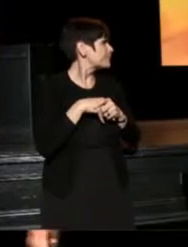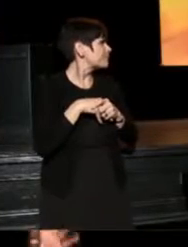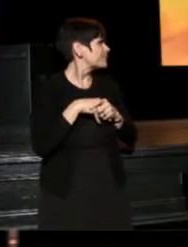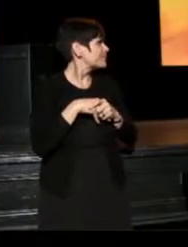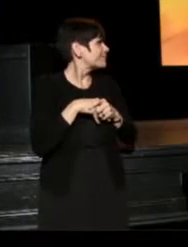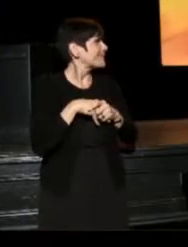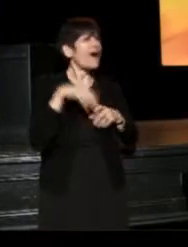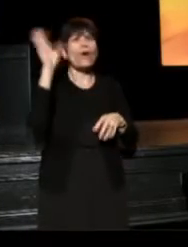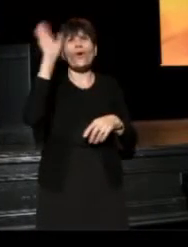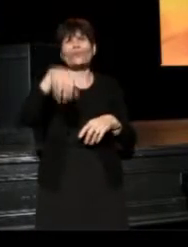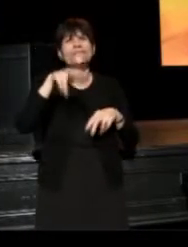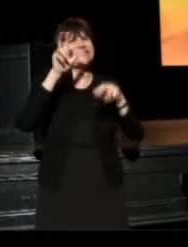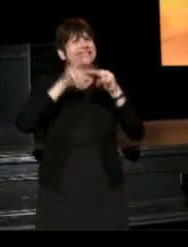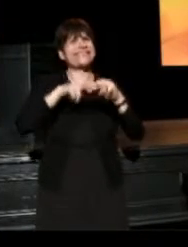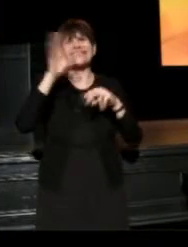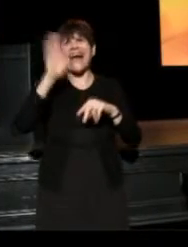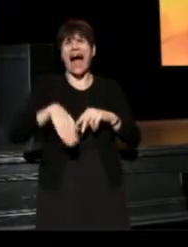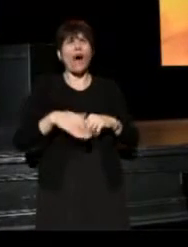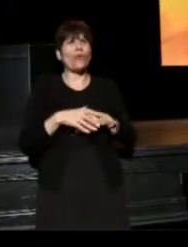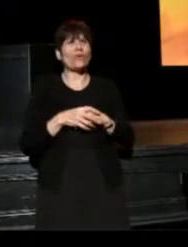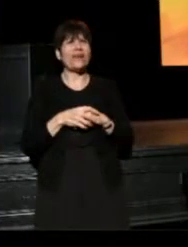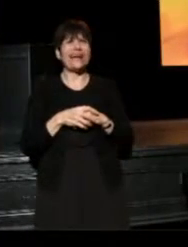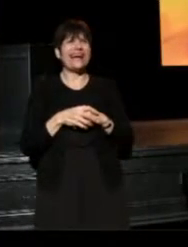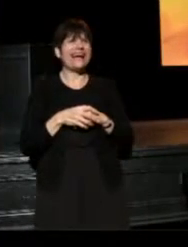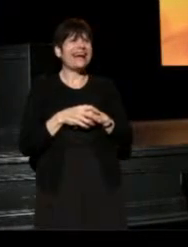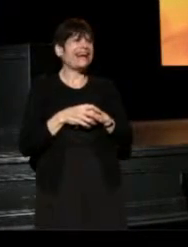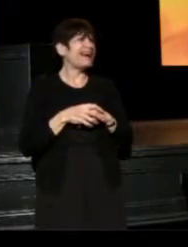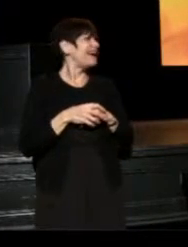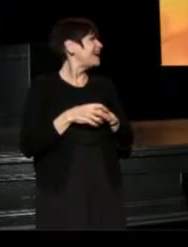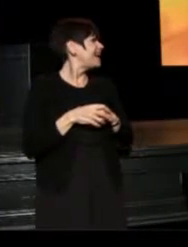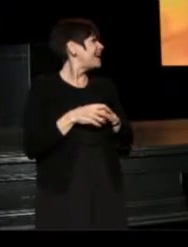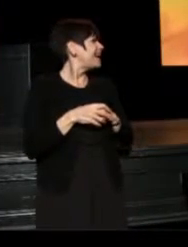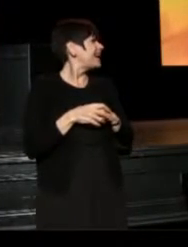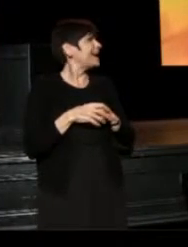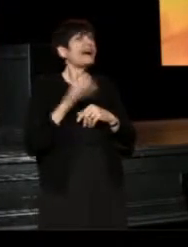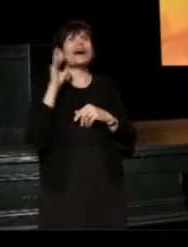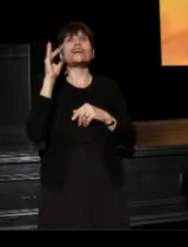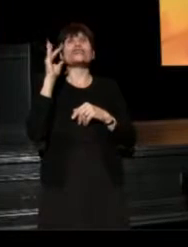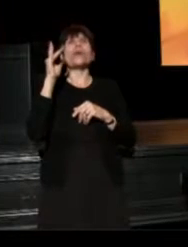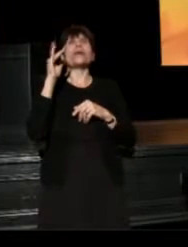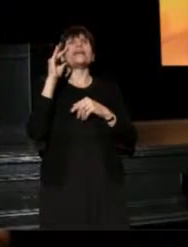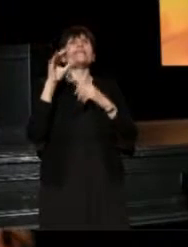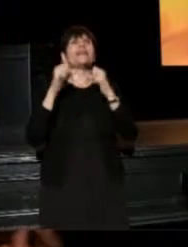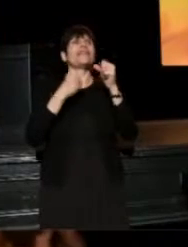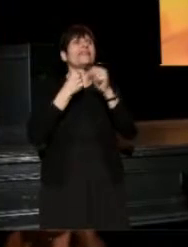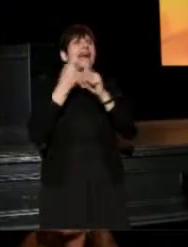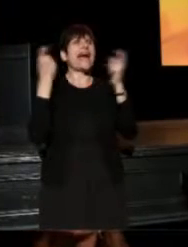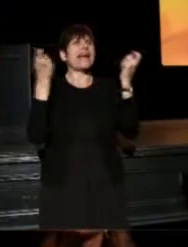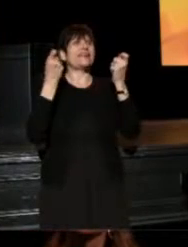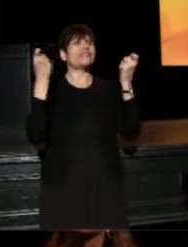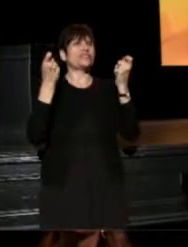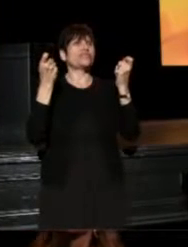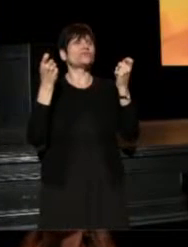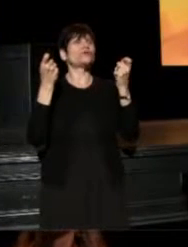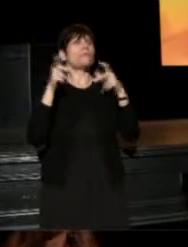(Jim) Oh, sit down! You know, when we had the 25th Anniversary party of the American Theatre magazine